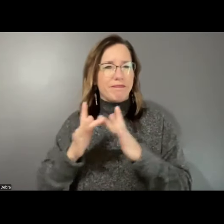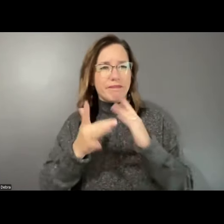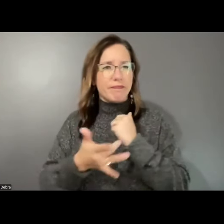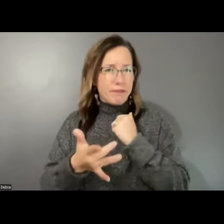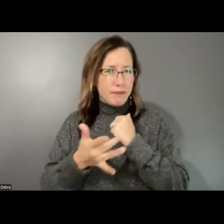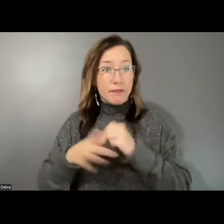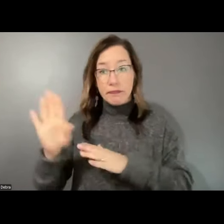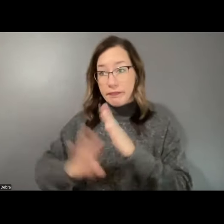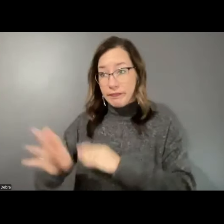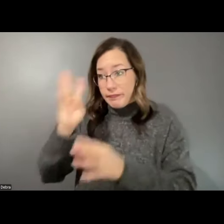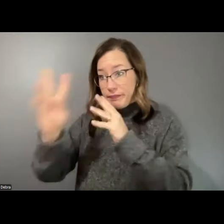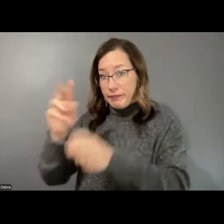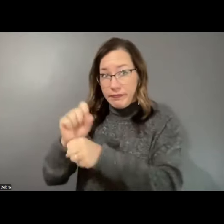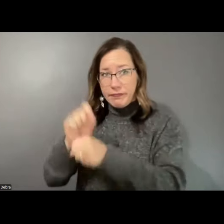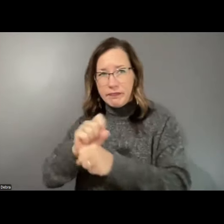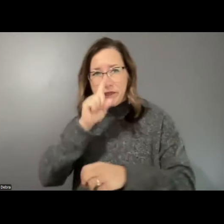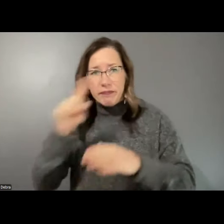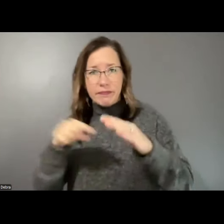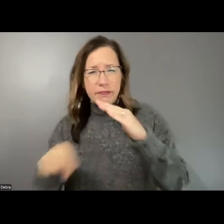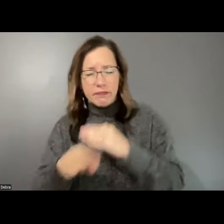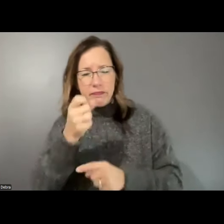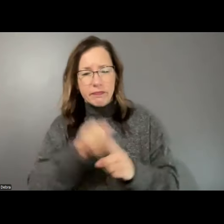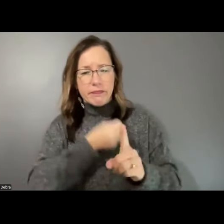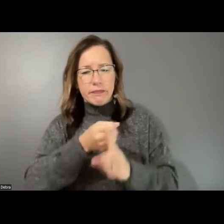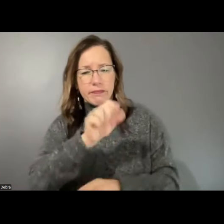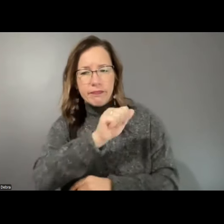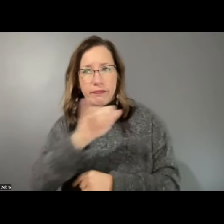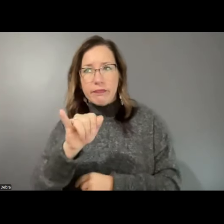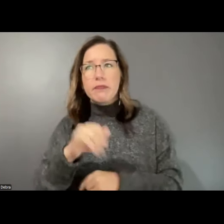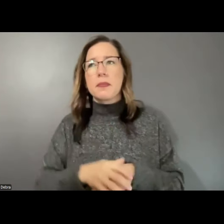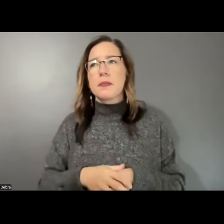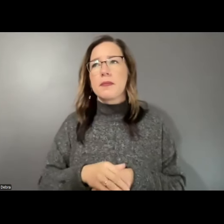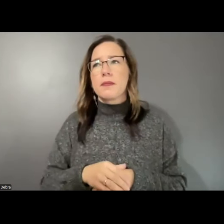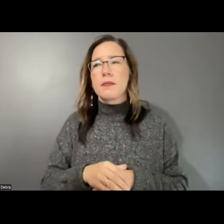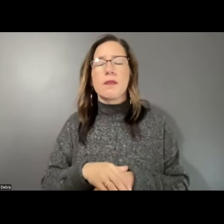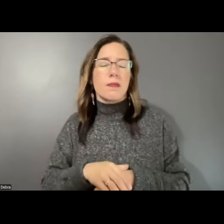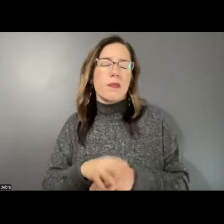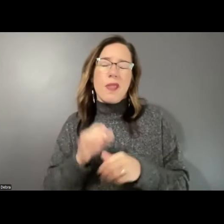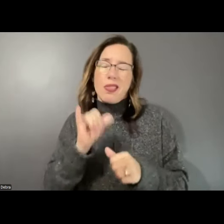exploring the impacts of artificial intelligence, or AI, in a way that is consistent with valuing